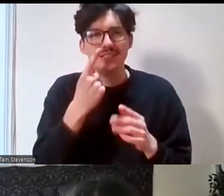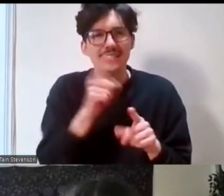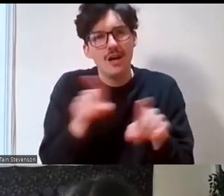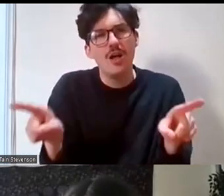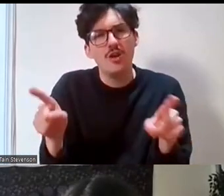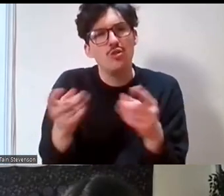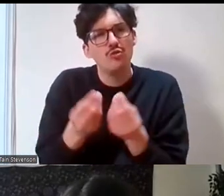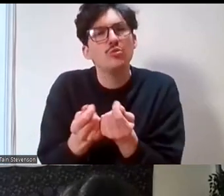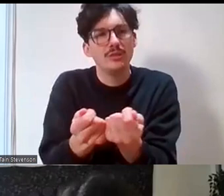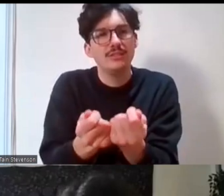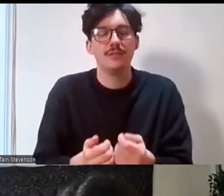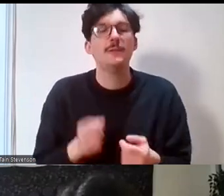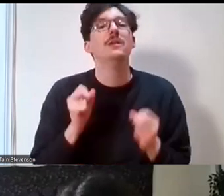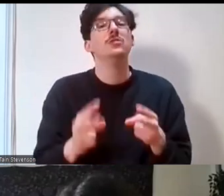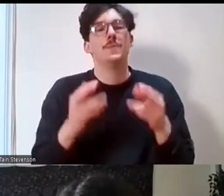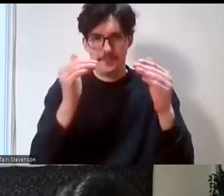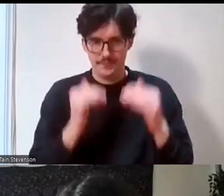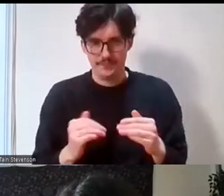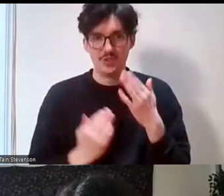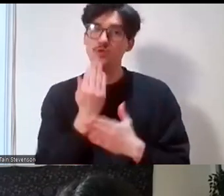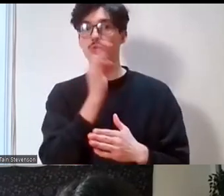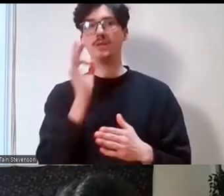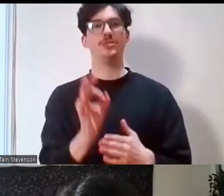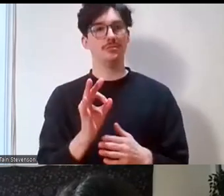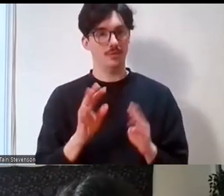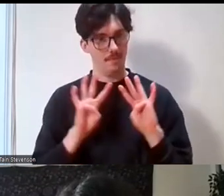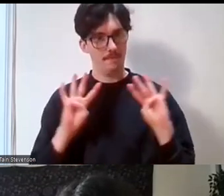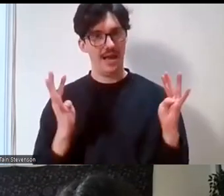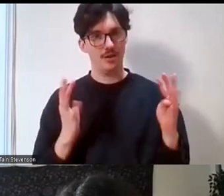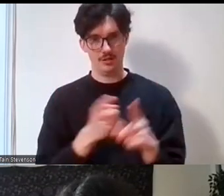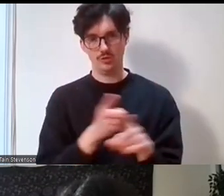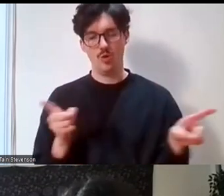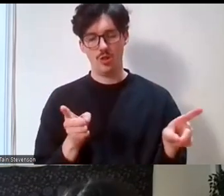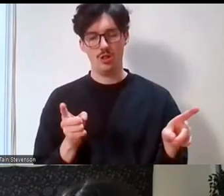again this is for the panel in general, so let me just get it up. So, the question is